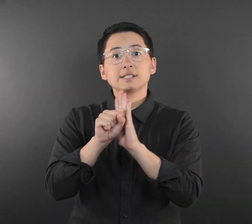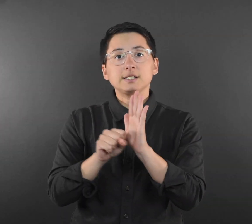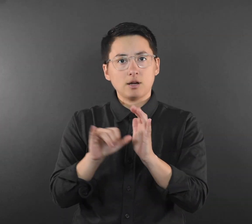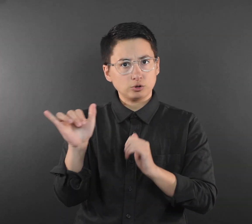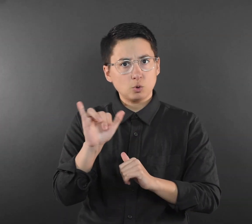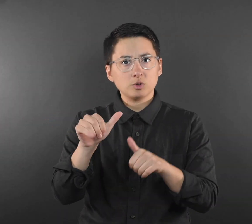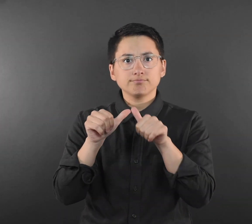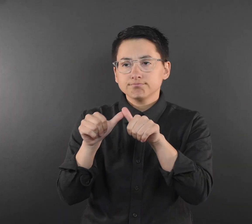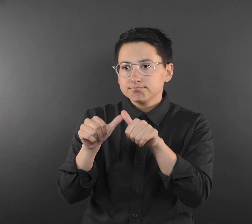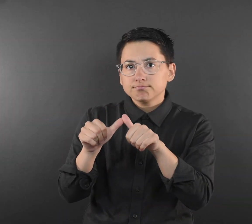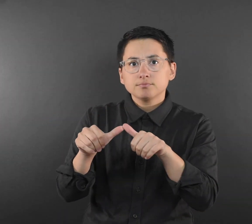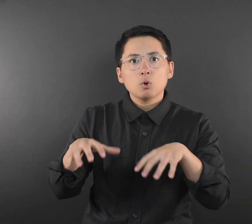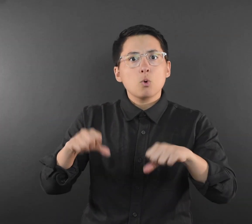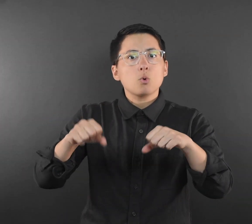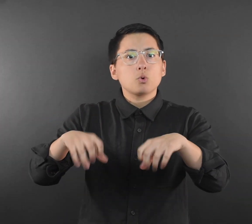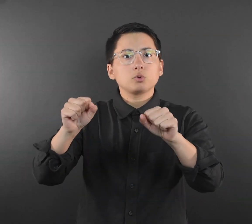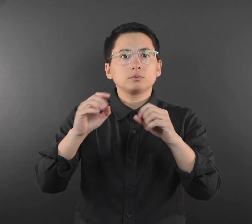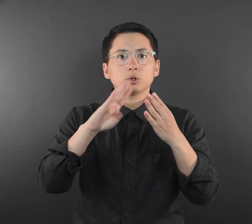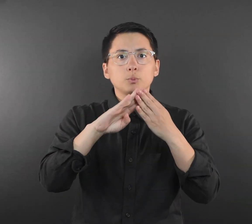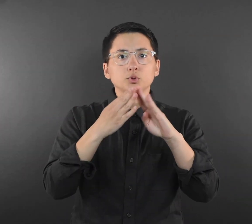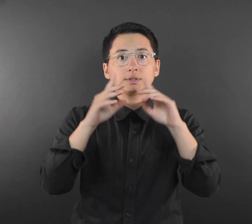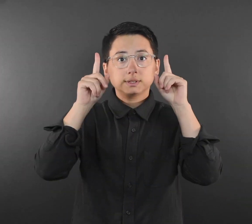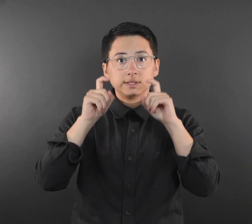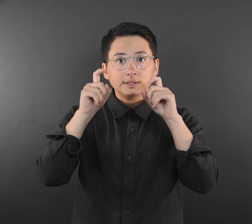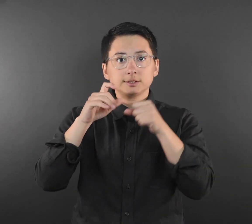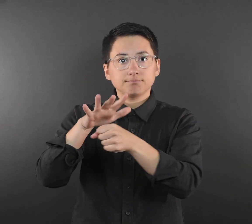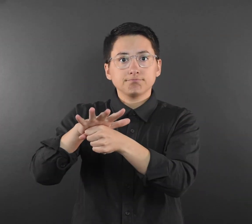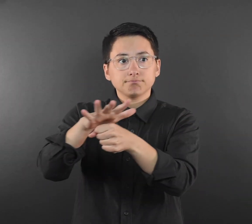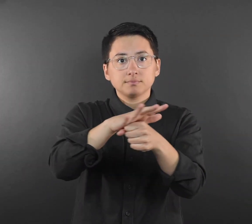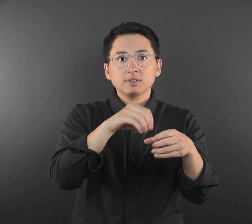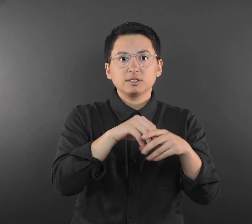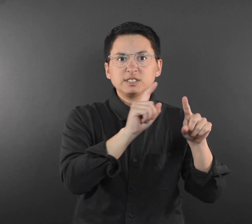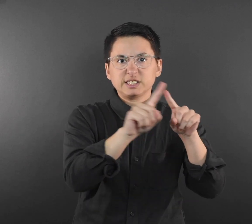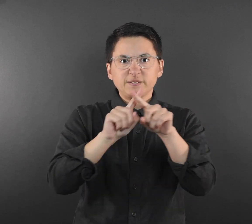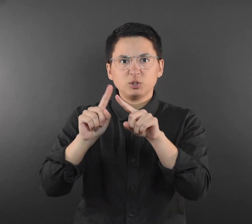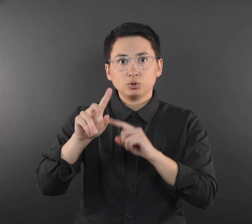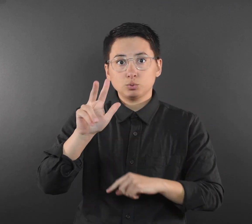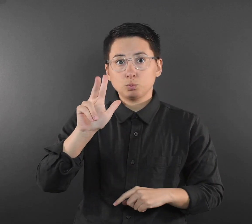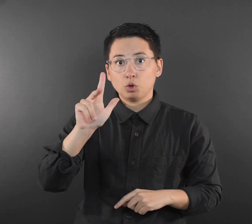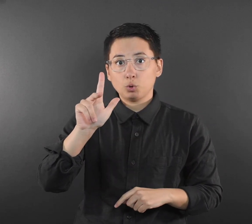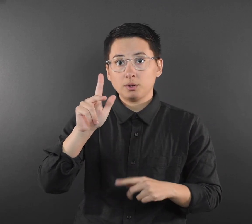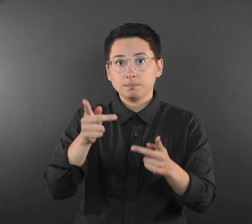The state also continues to host community testing sites at 23 locations across Minnesota.